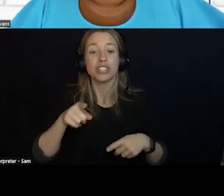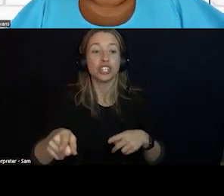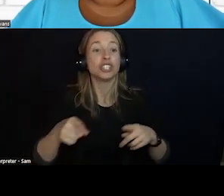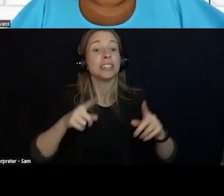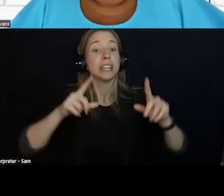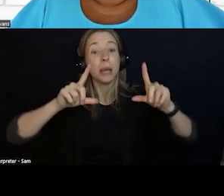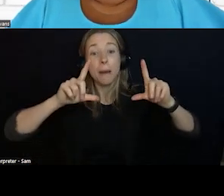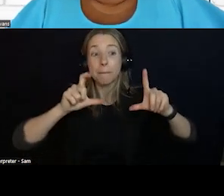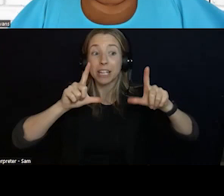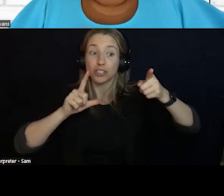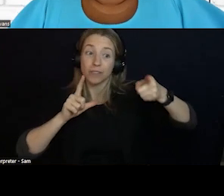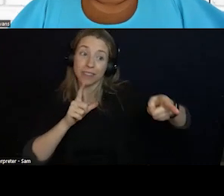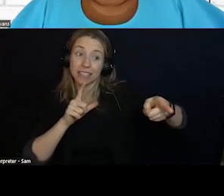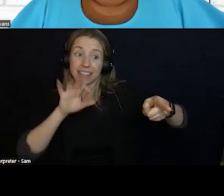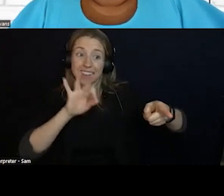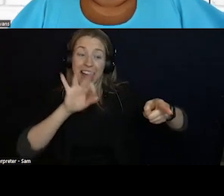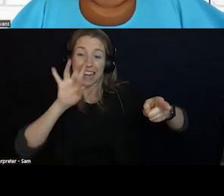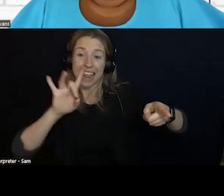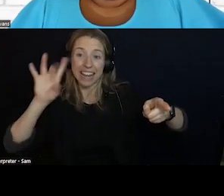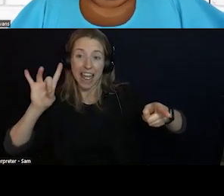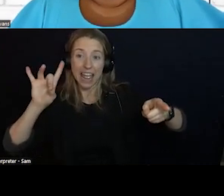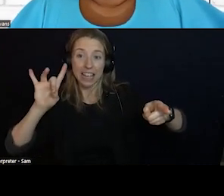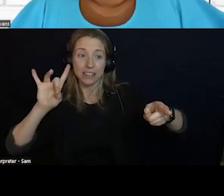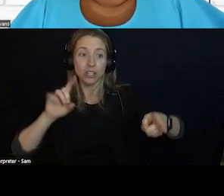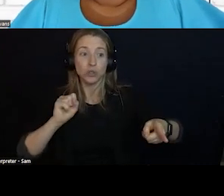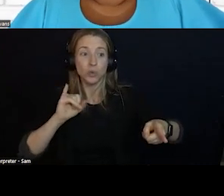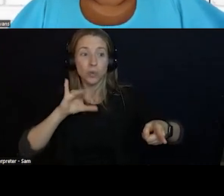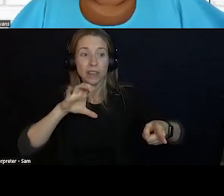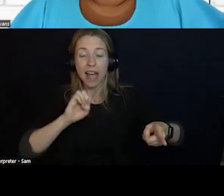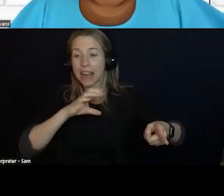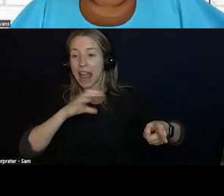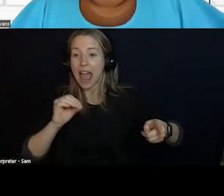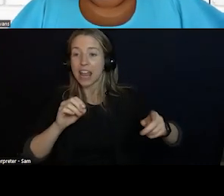LIFELINE PLAQUE ON A STREET HERE.